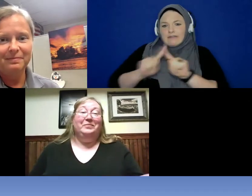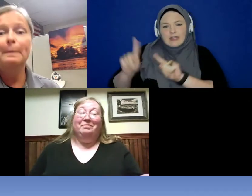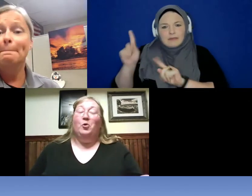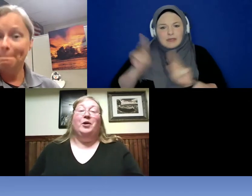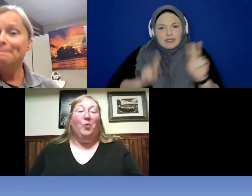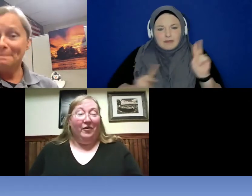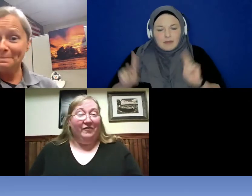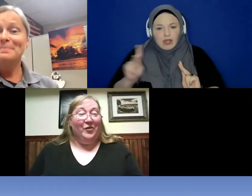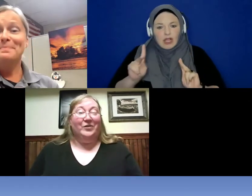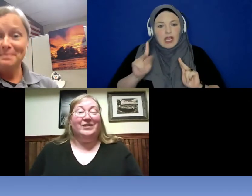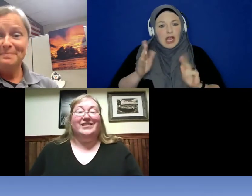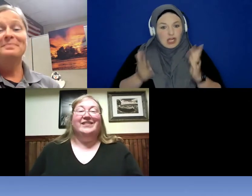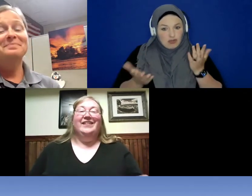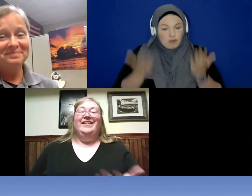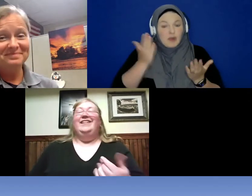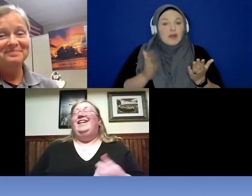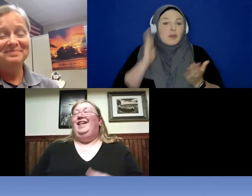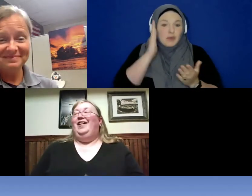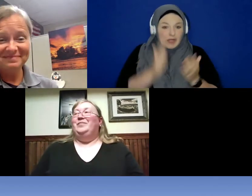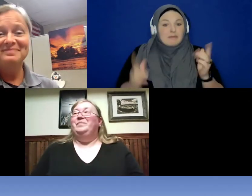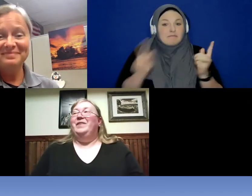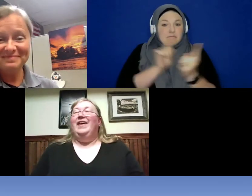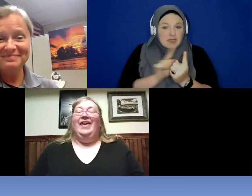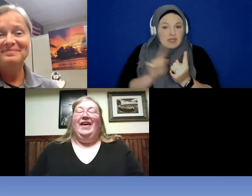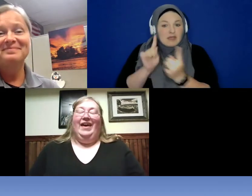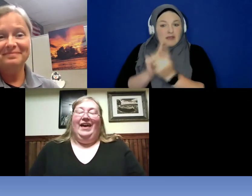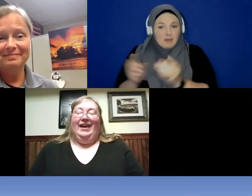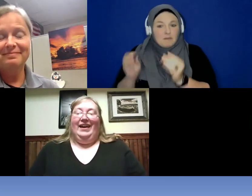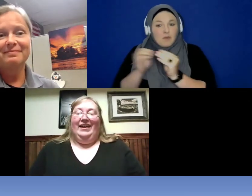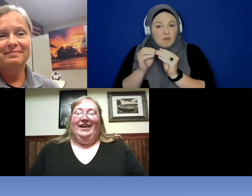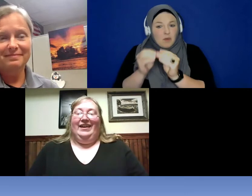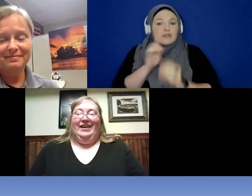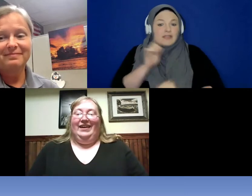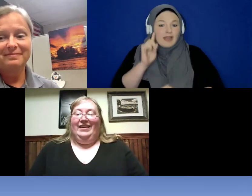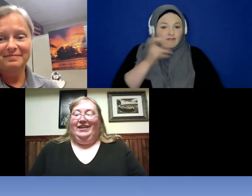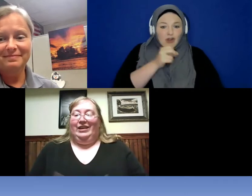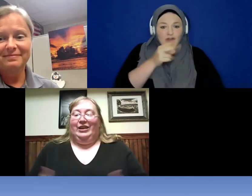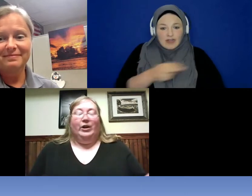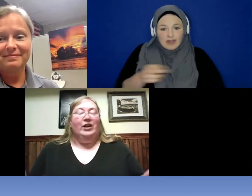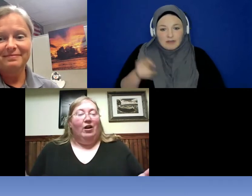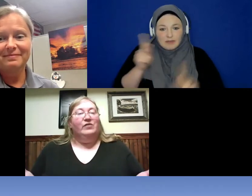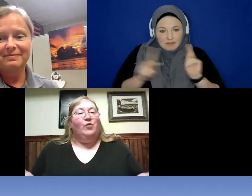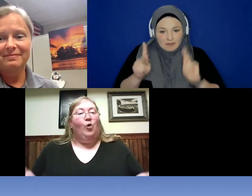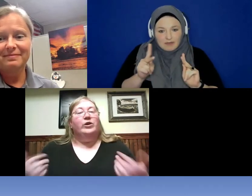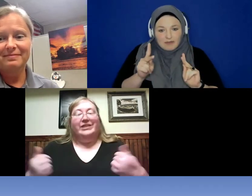more and more folks hearing loss of course